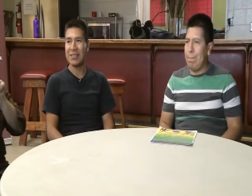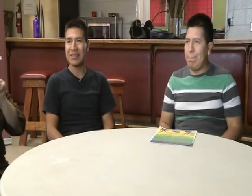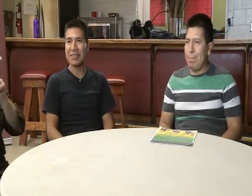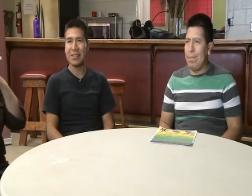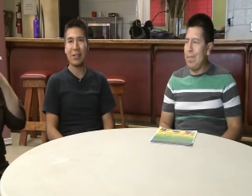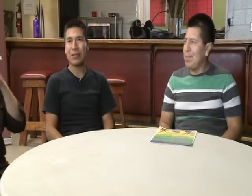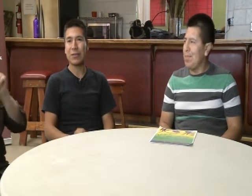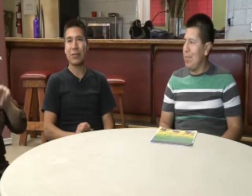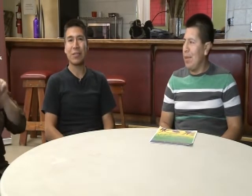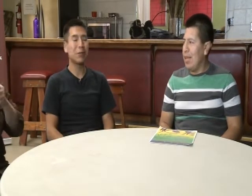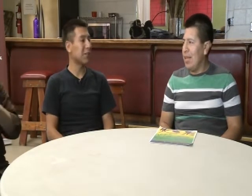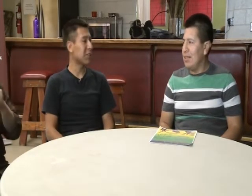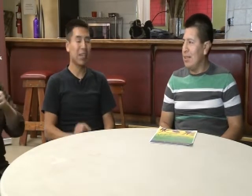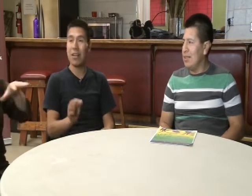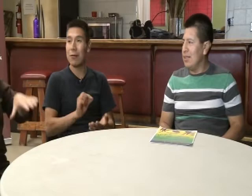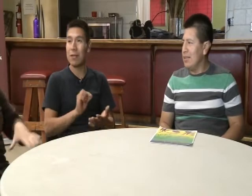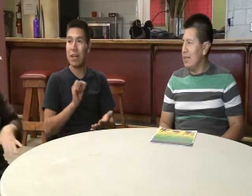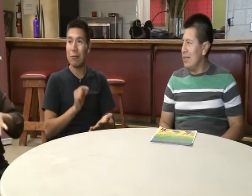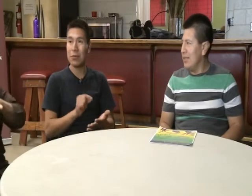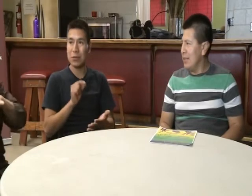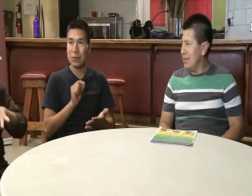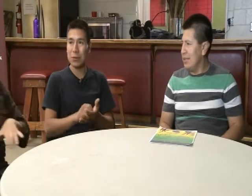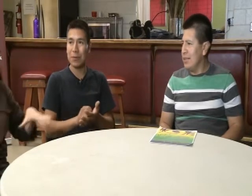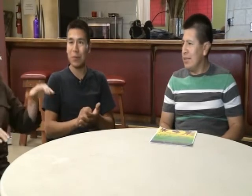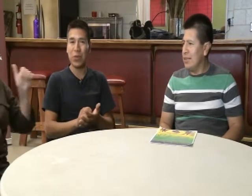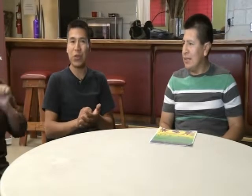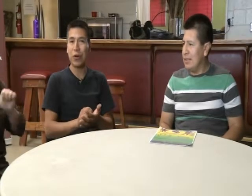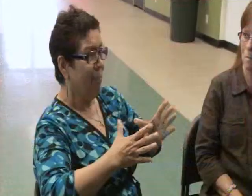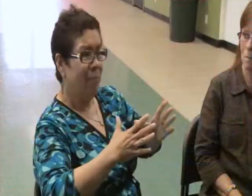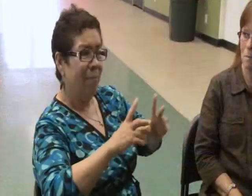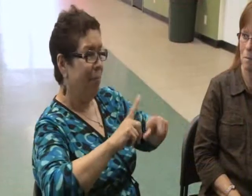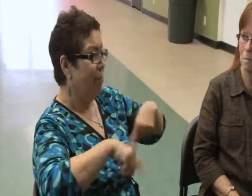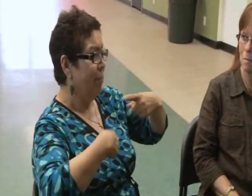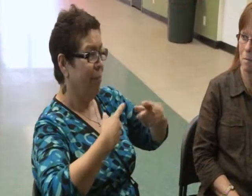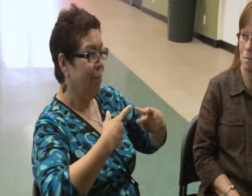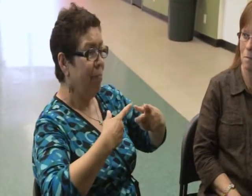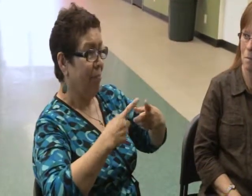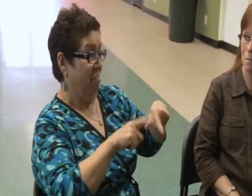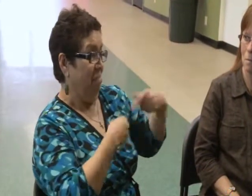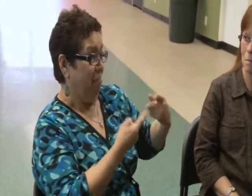Immigration, They wanted him to be able to express the reason why he wanted to stay here in the U.S. rather than going back home to his home country.